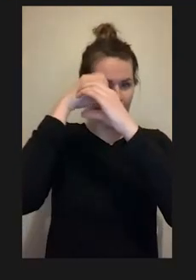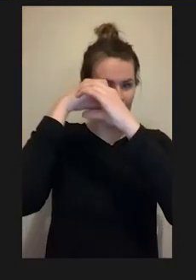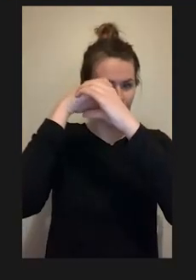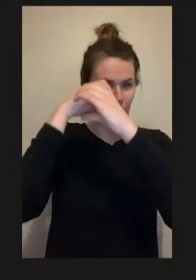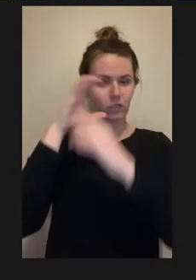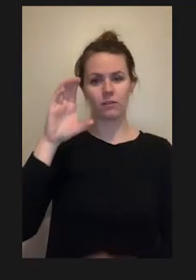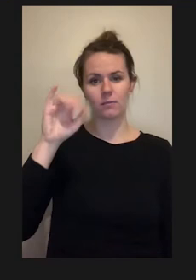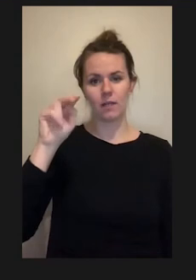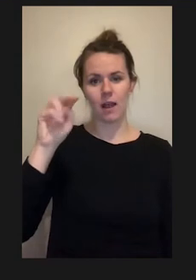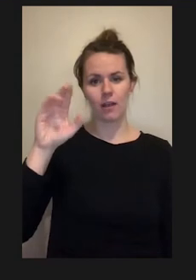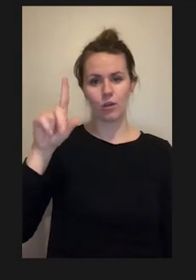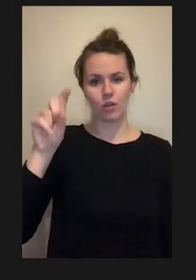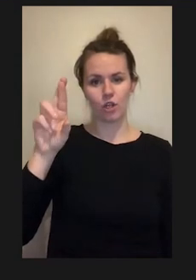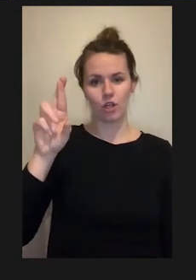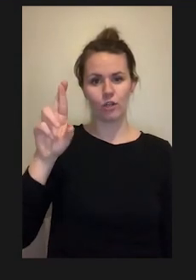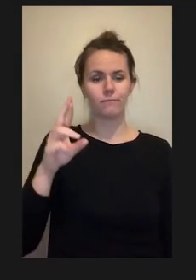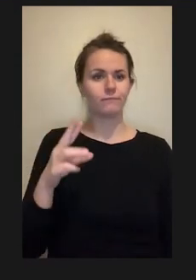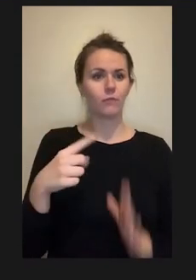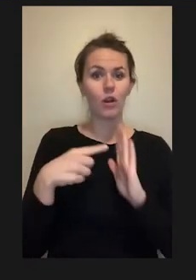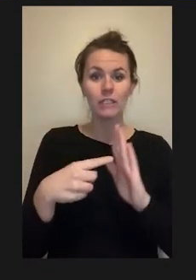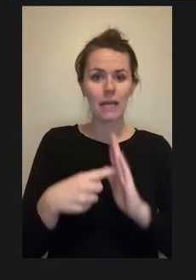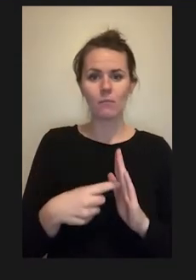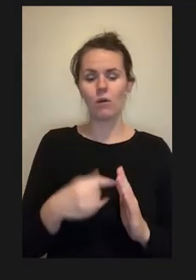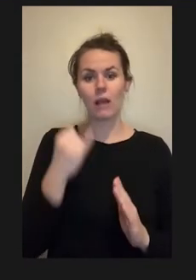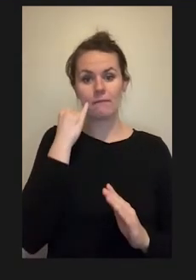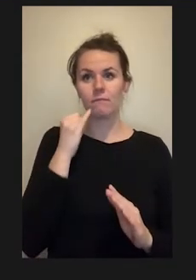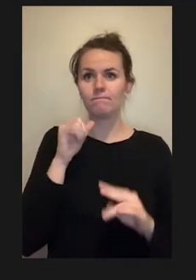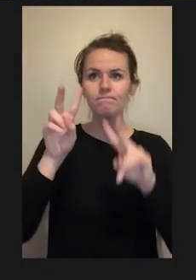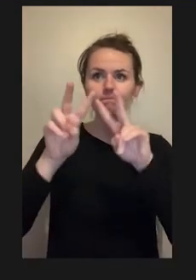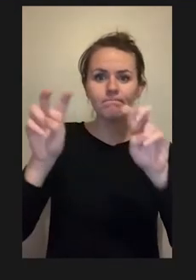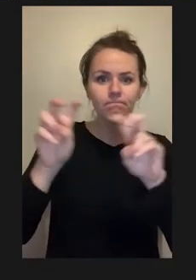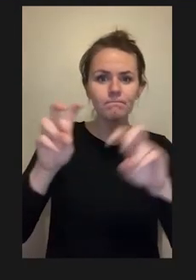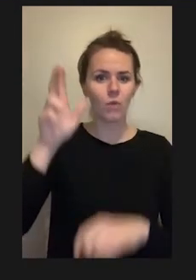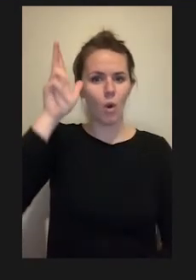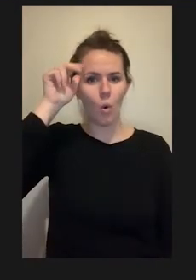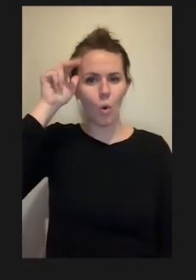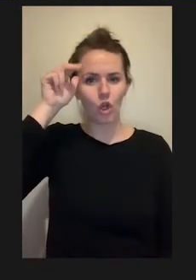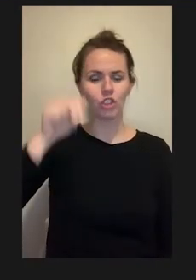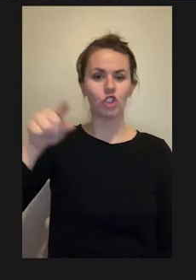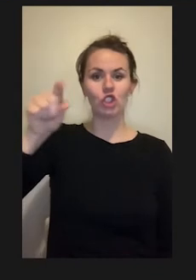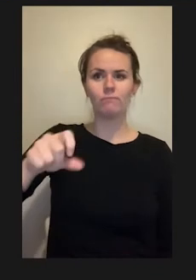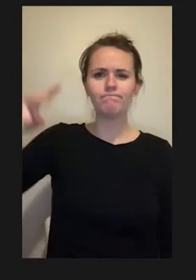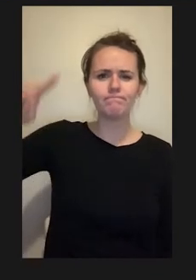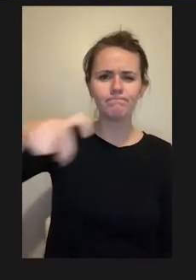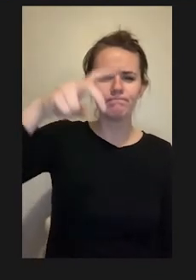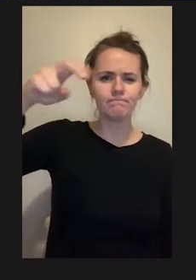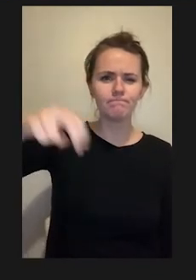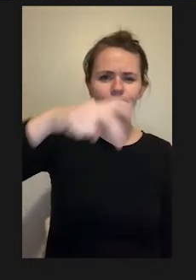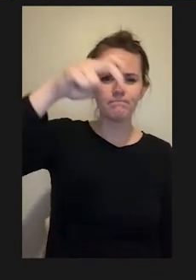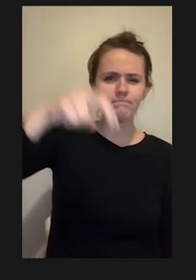that could be used to observe such things as the gate of running horses to check for lameness.